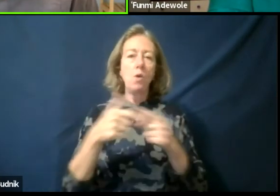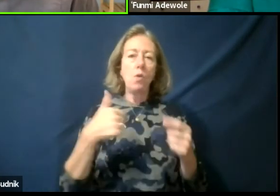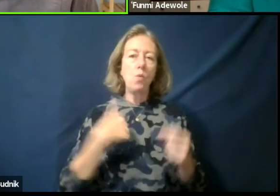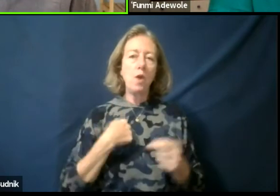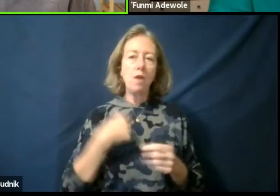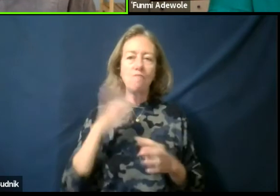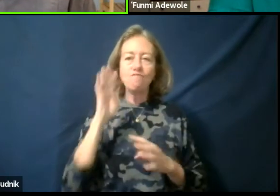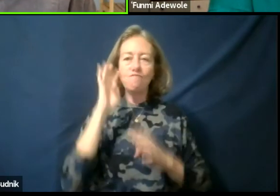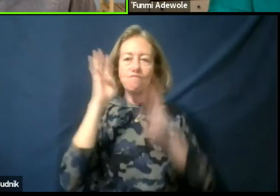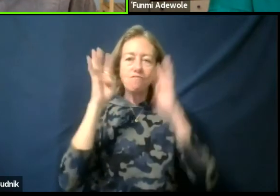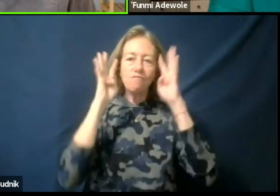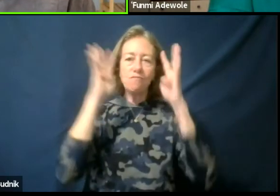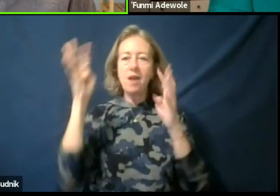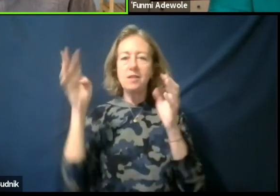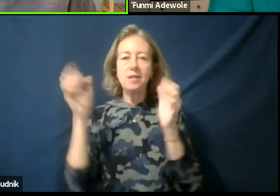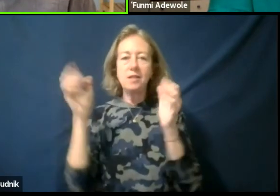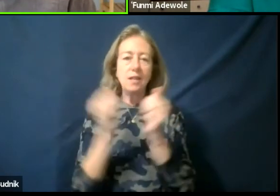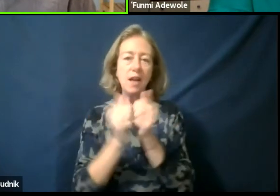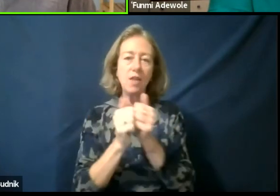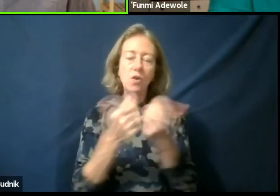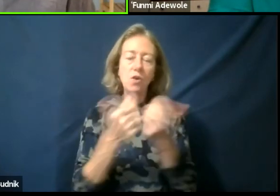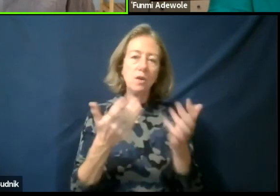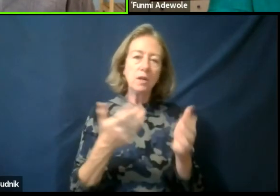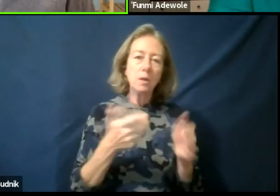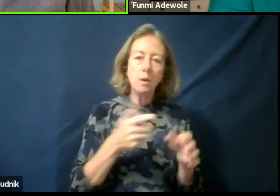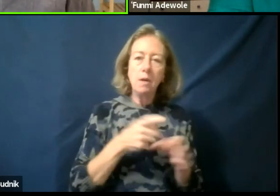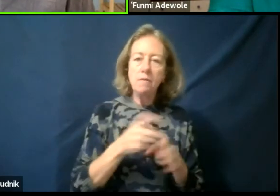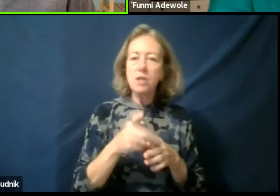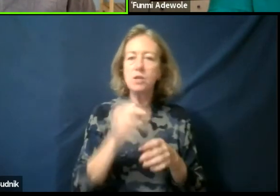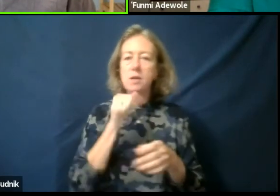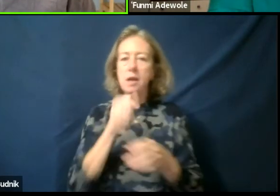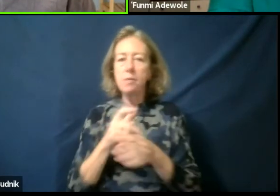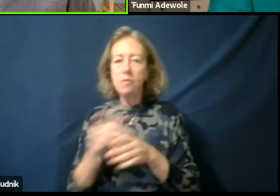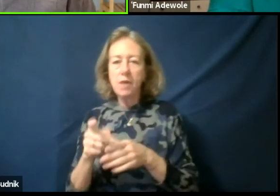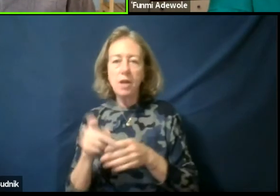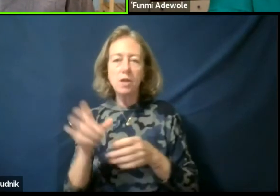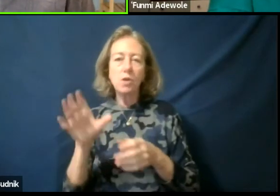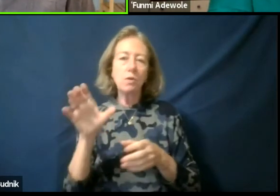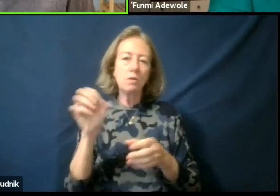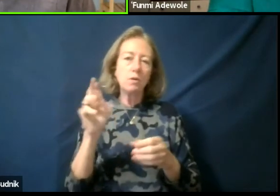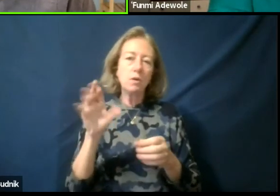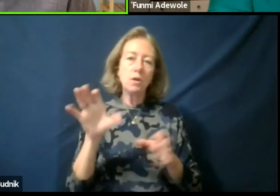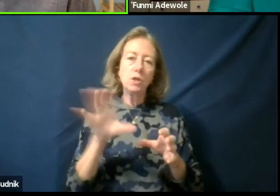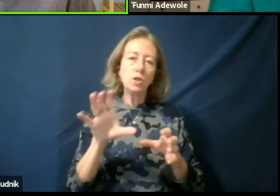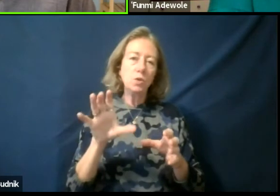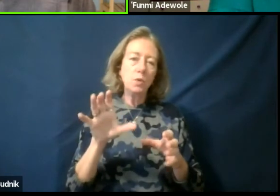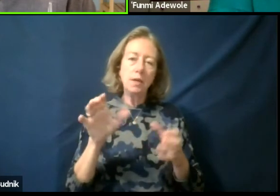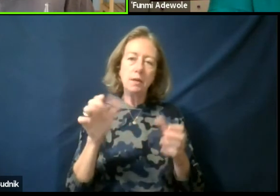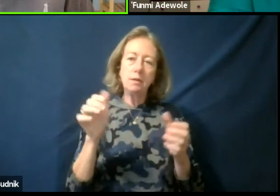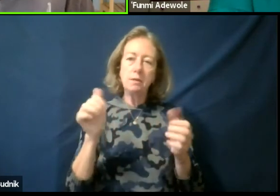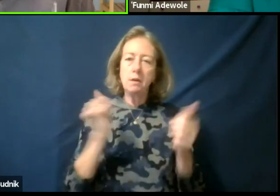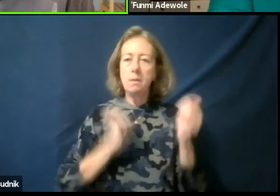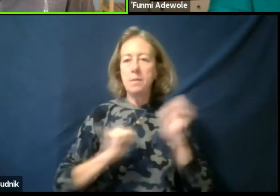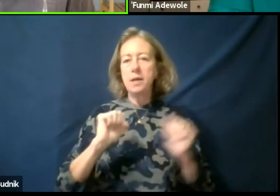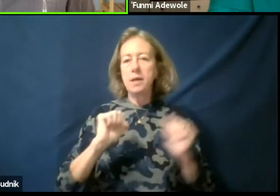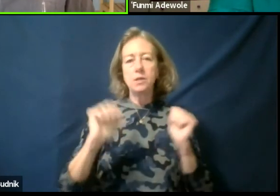with whether professional or nonprofessional, or we are doing a piece, with a Western canon or non-Western canon.